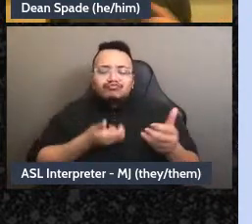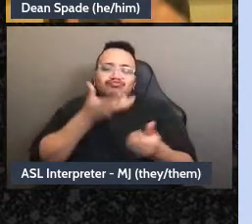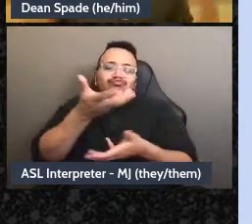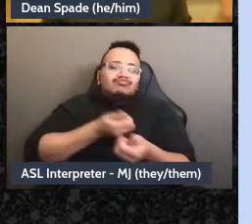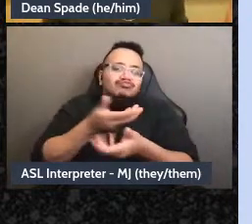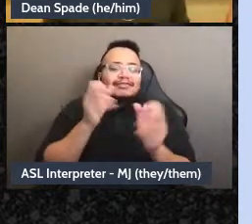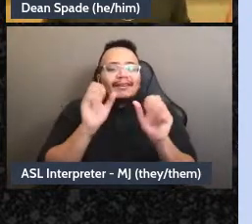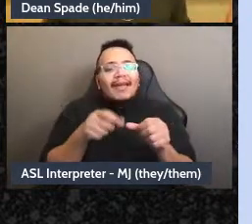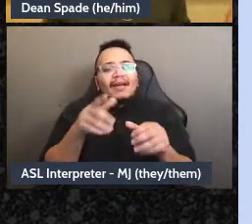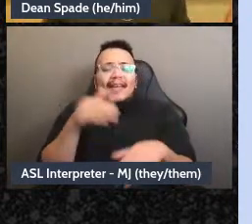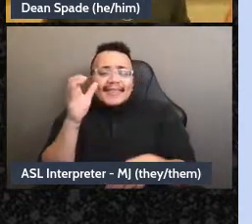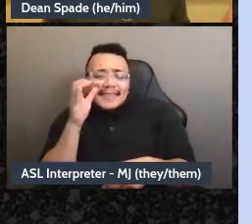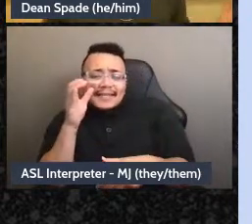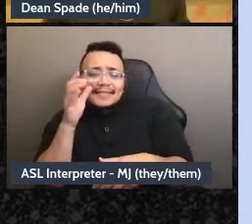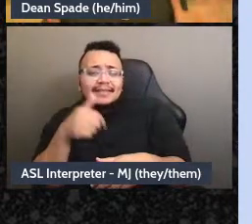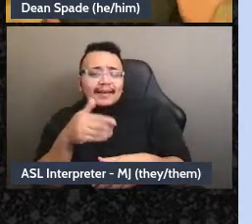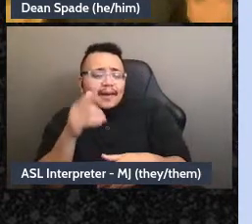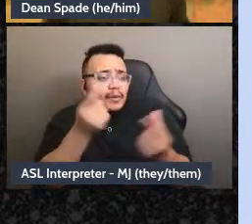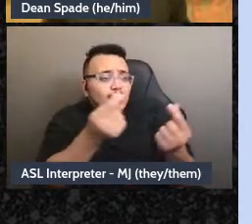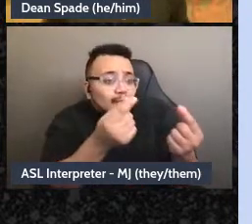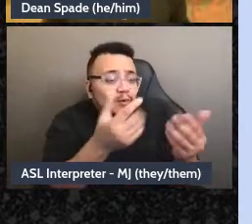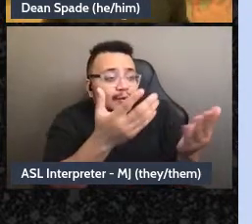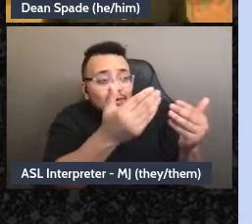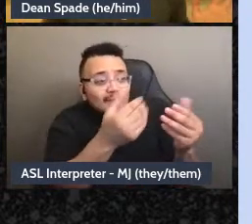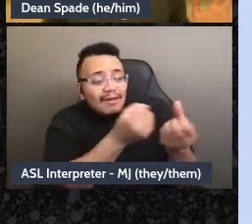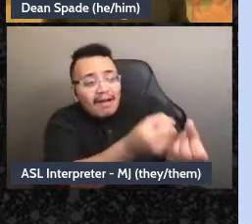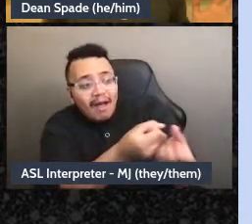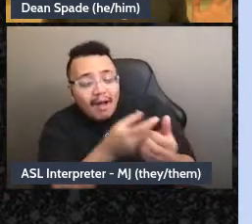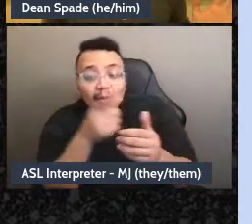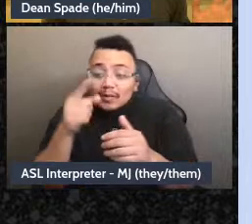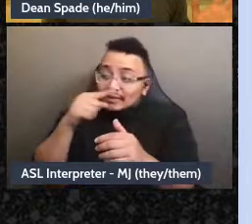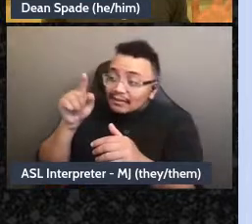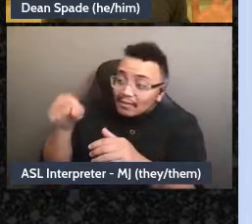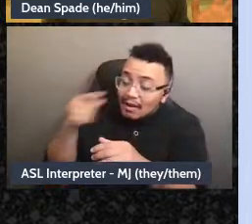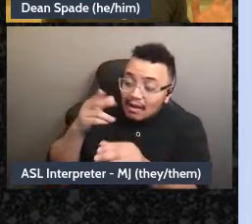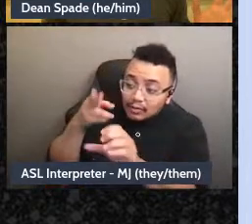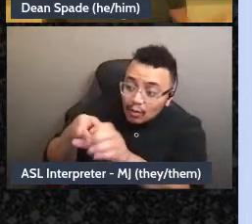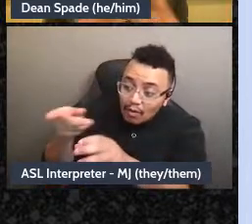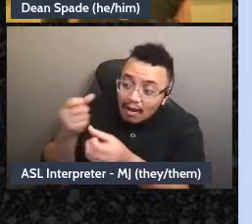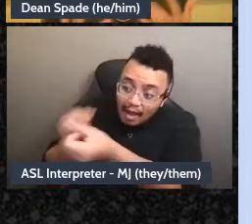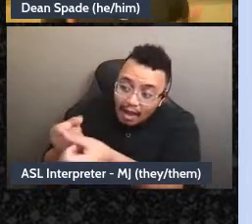care about what other groups are doing and we're showing up for them too, we're solving problems